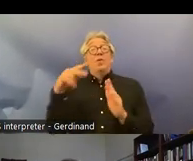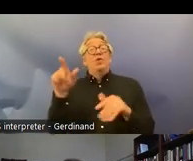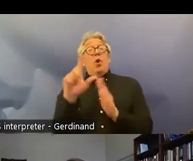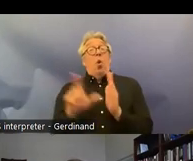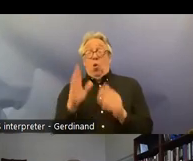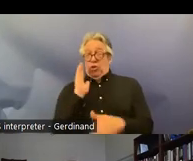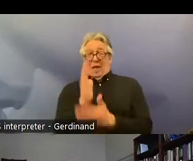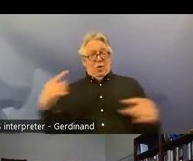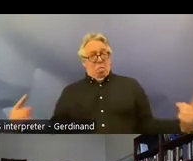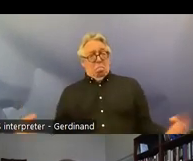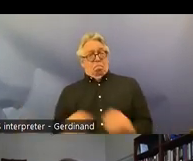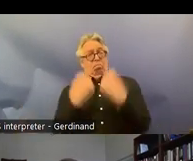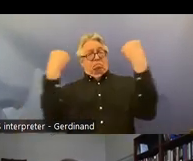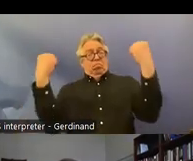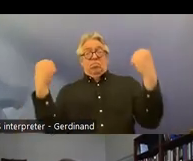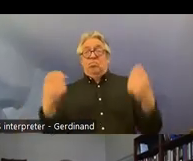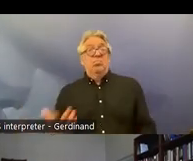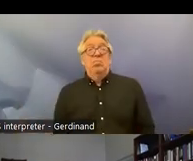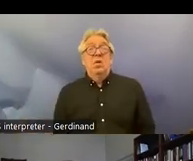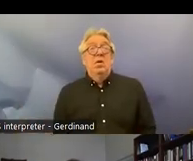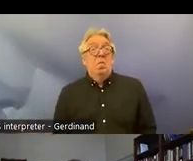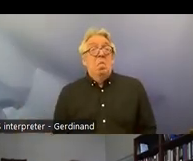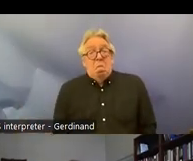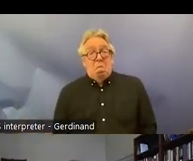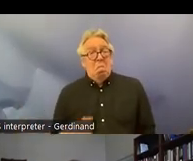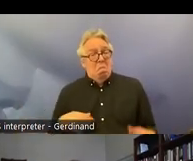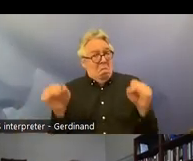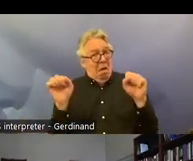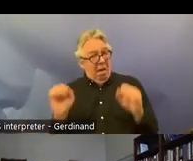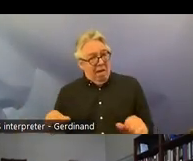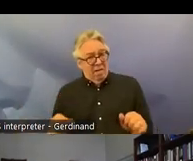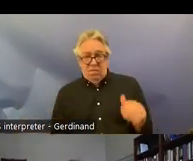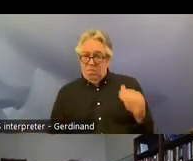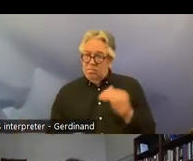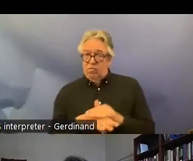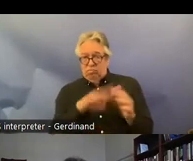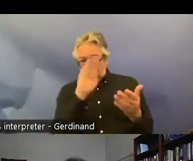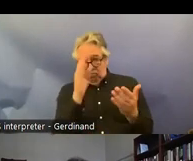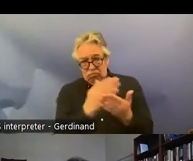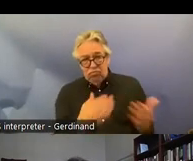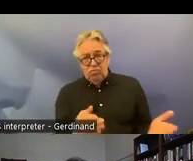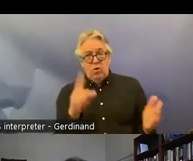it is that it is possible to comply in full with uh the crpd within existing